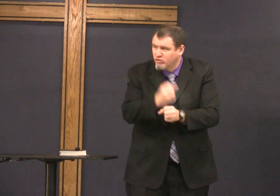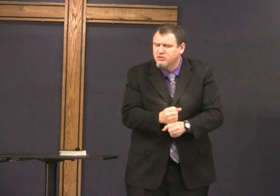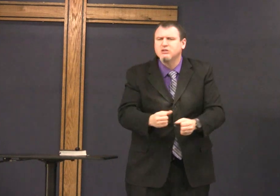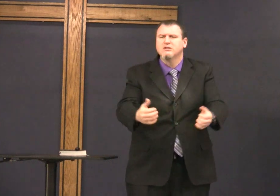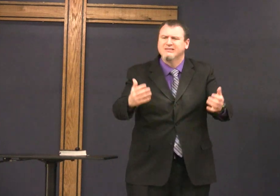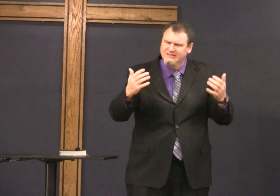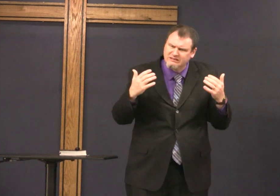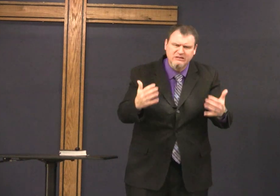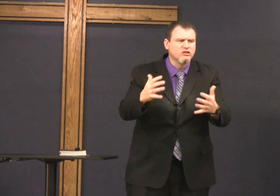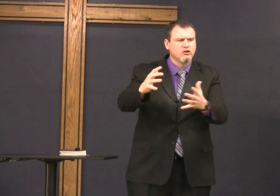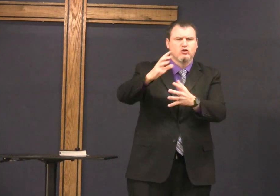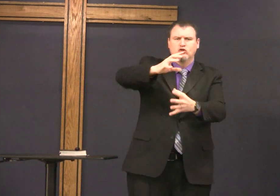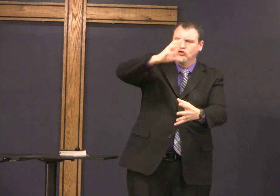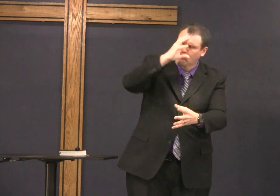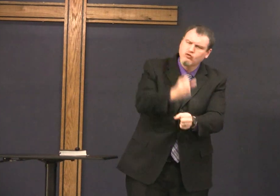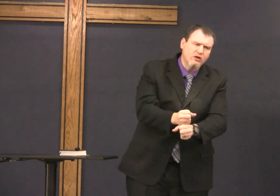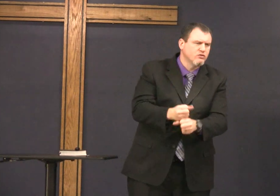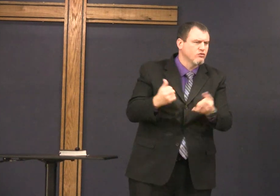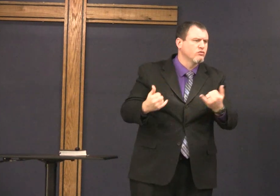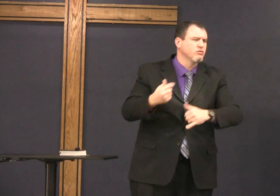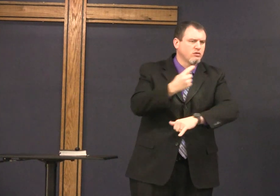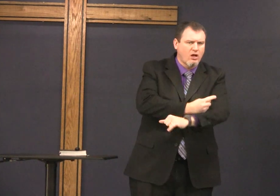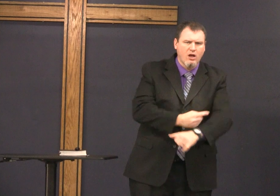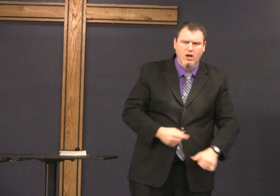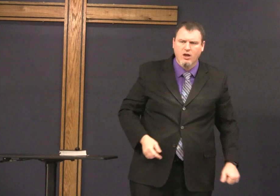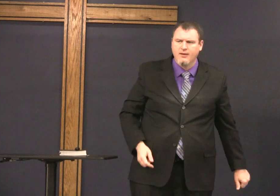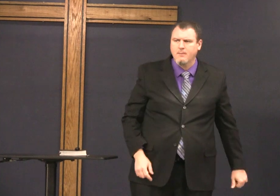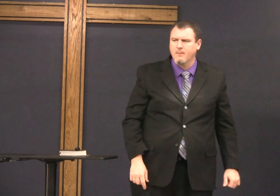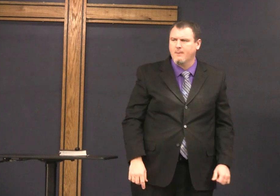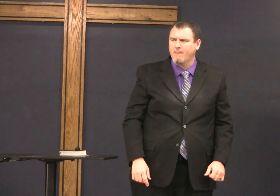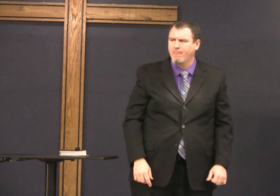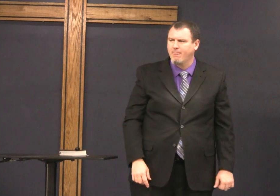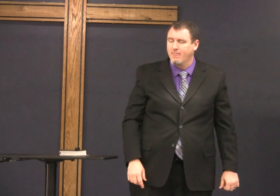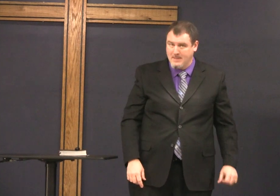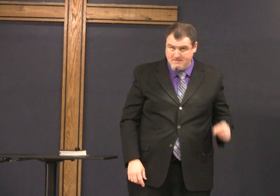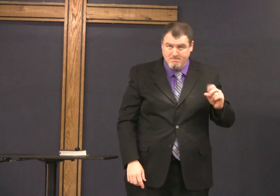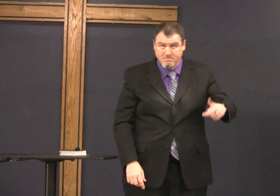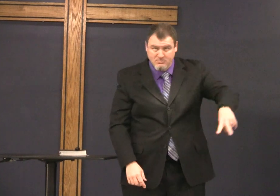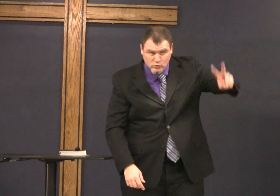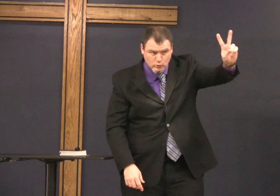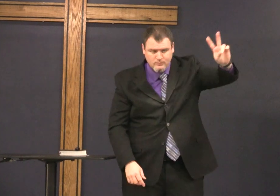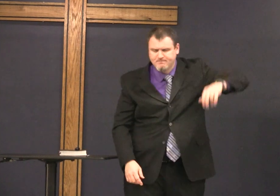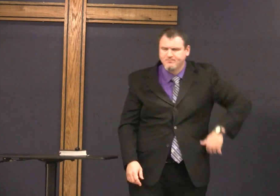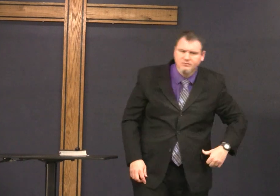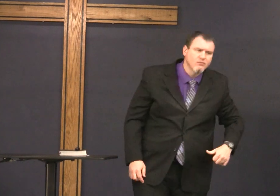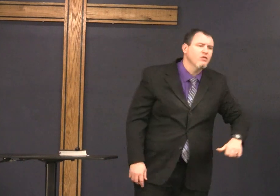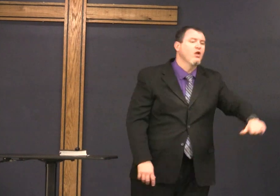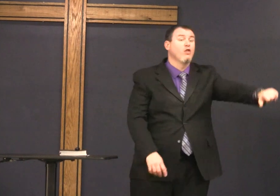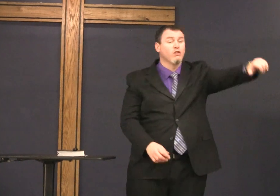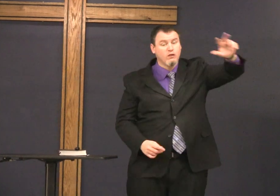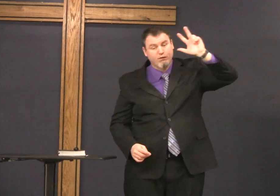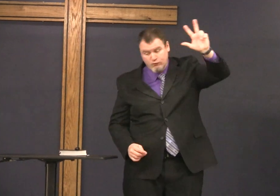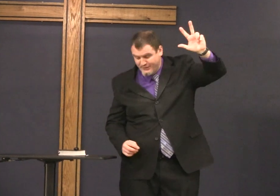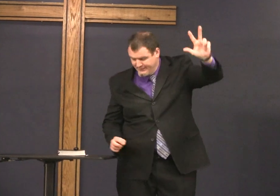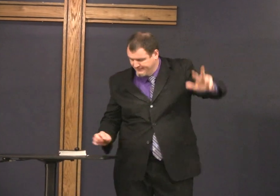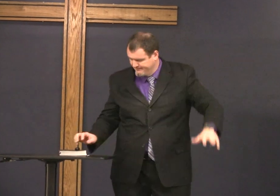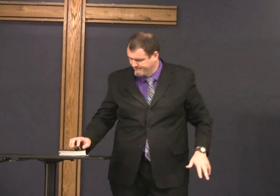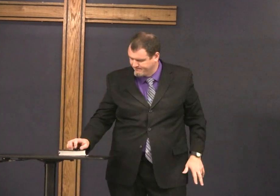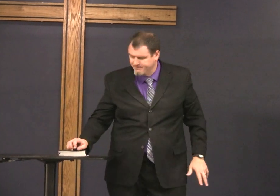if you haven't yet taken the step of belief and faith I encourage you to do that number two number three